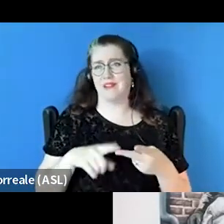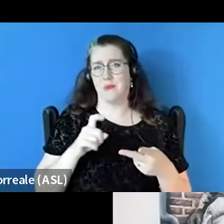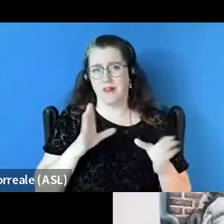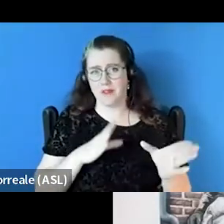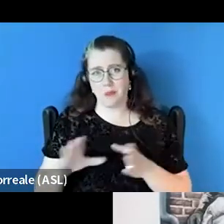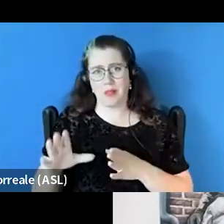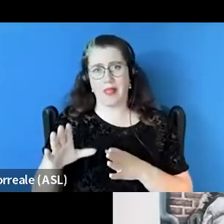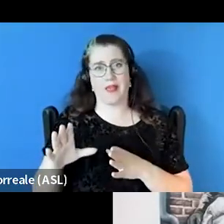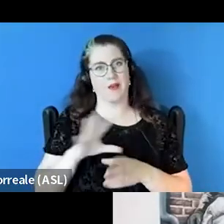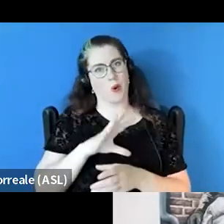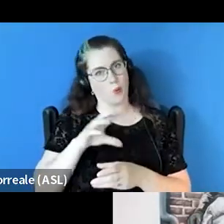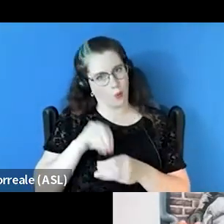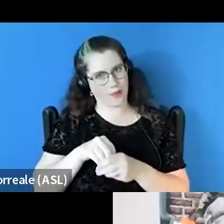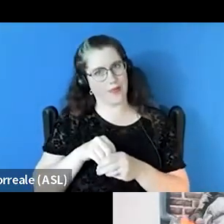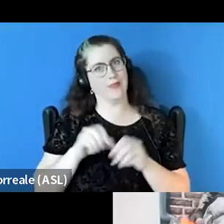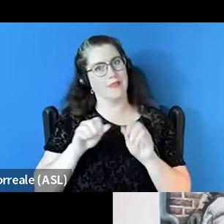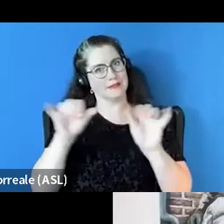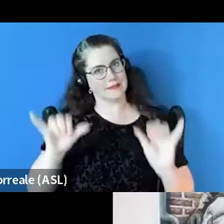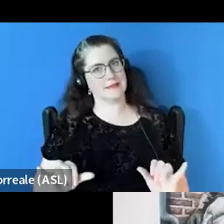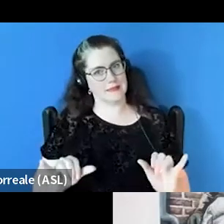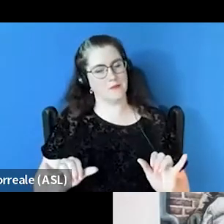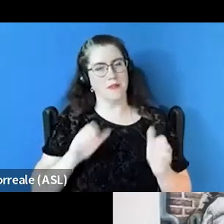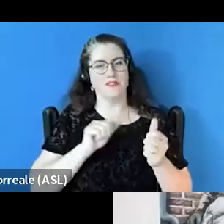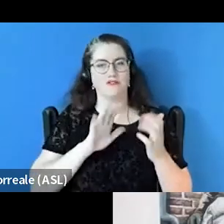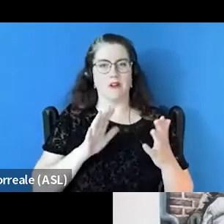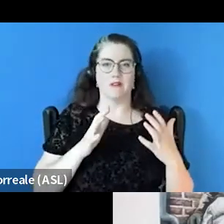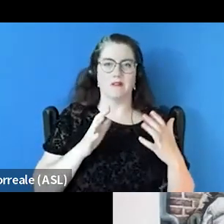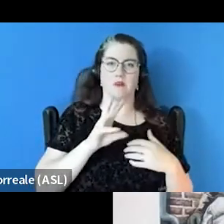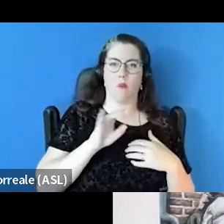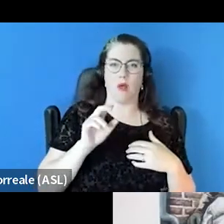in our system that addresses wellness and trauma support for our staff.